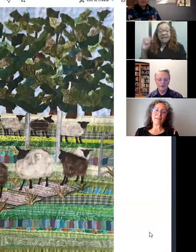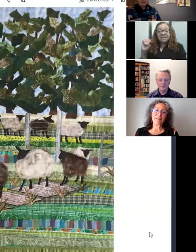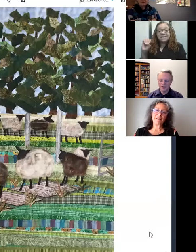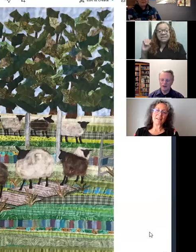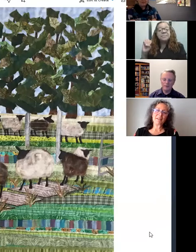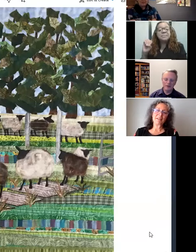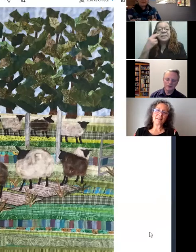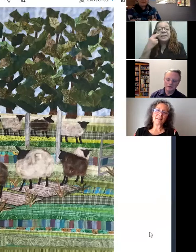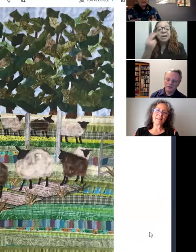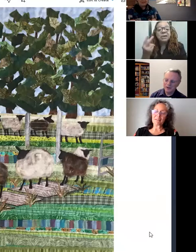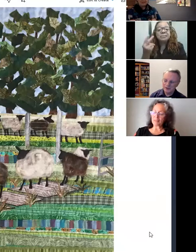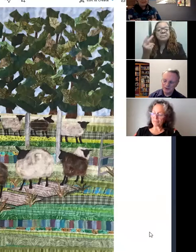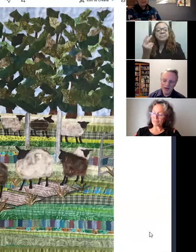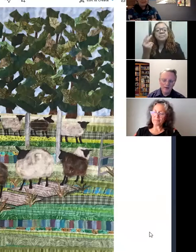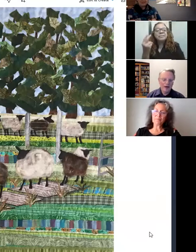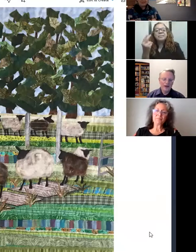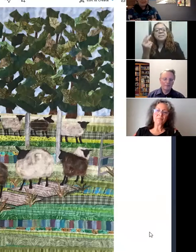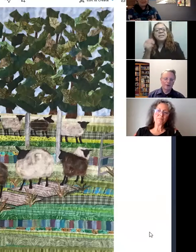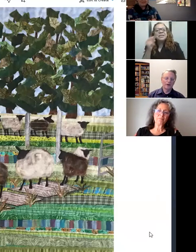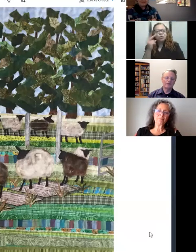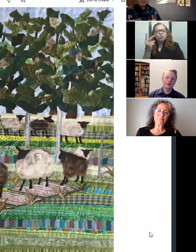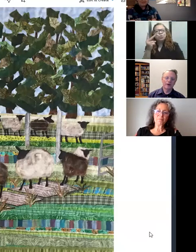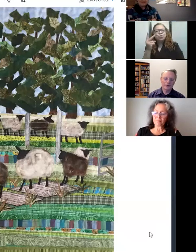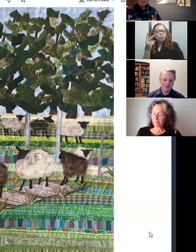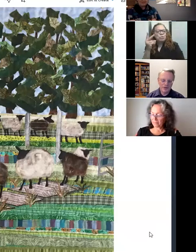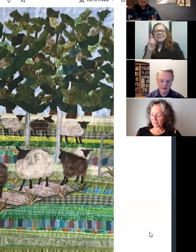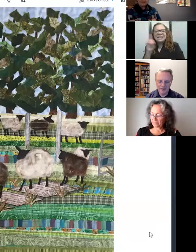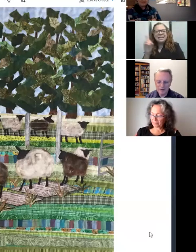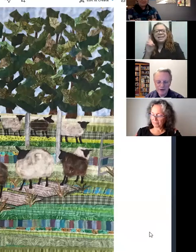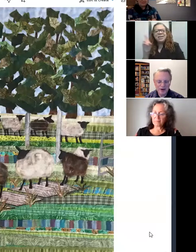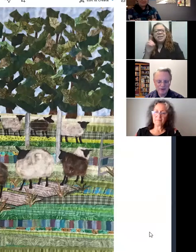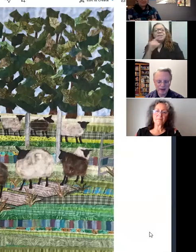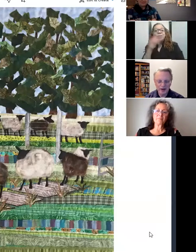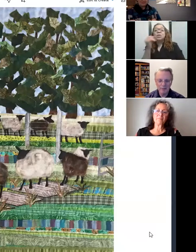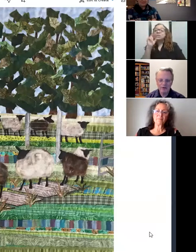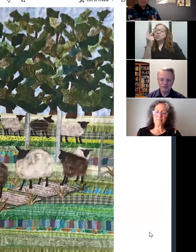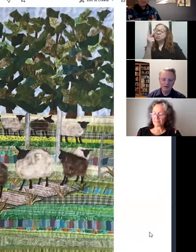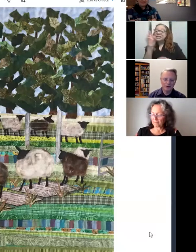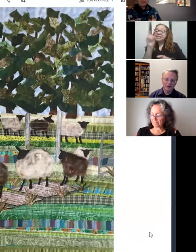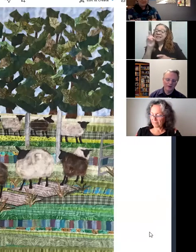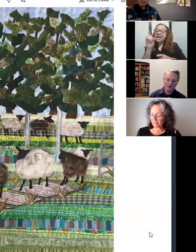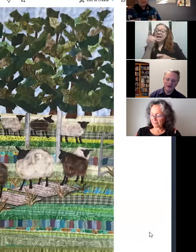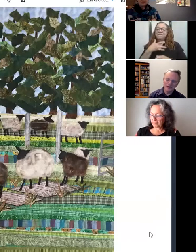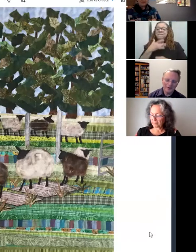even though the image is two-dimensional, it really looks three-dimensional! I can almost feel the texture!